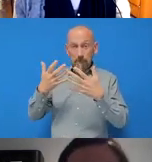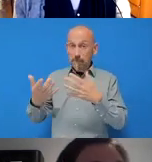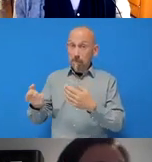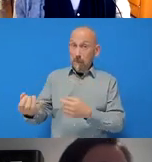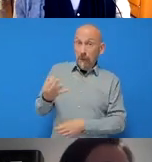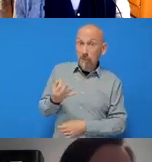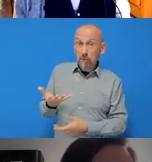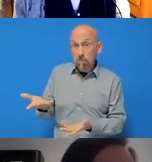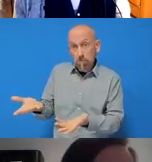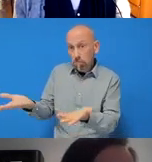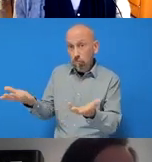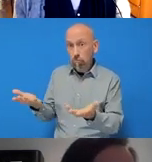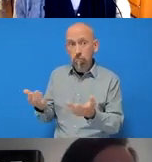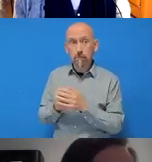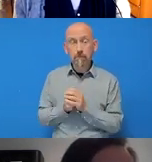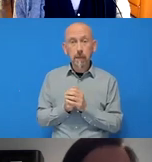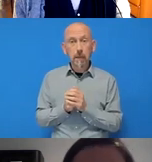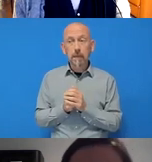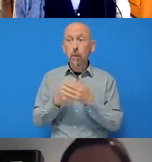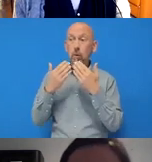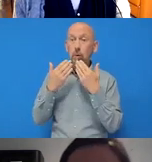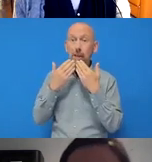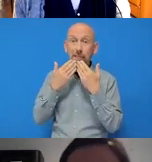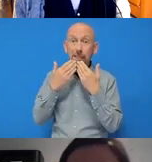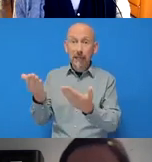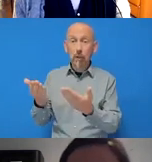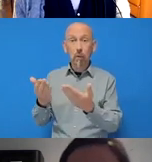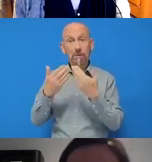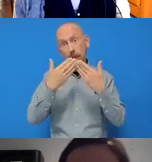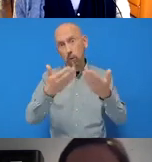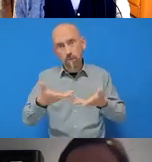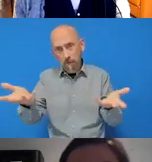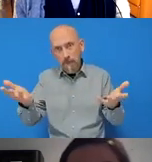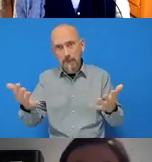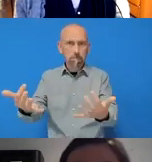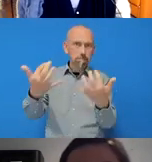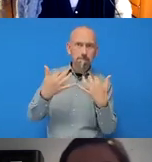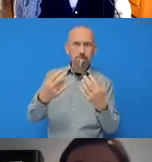Yeah, thank you ever so much to everyone for coming.